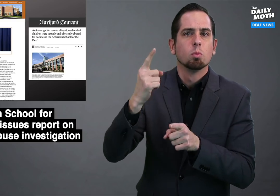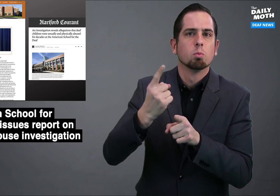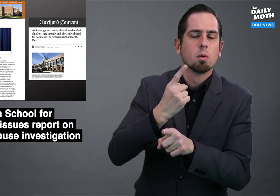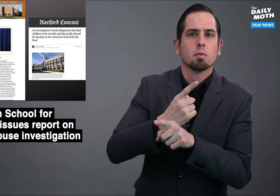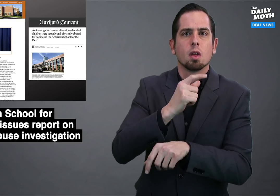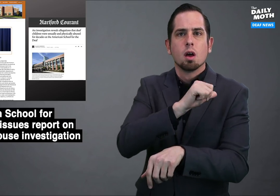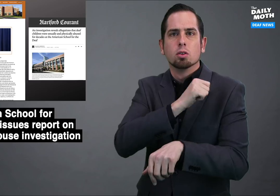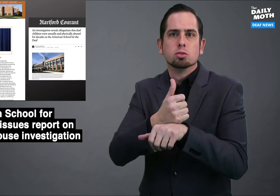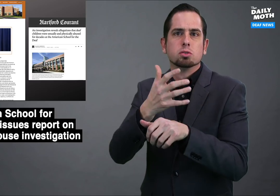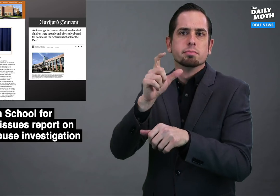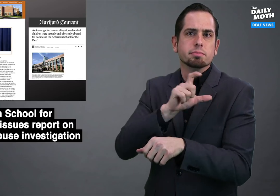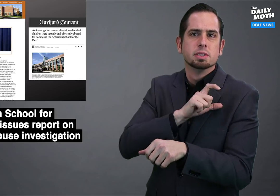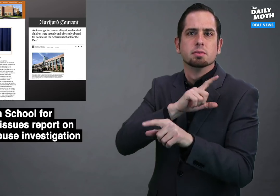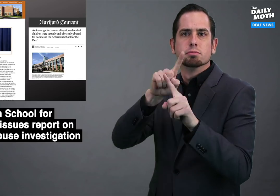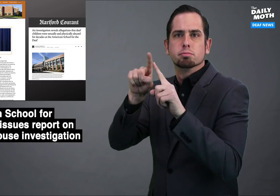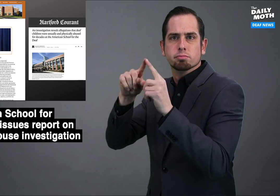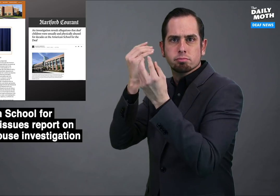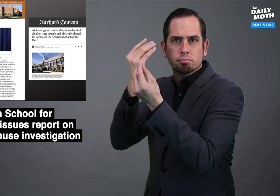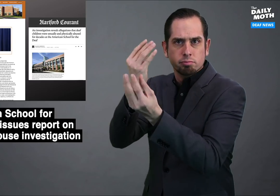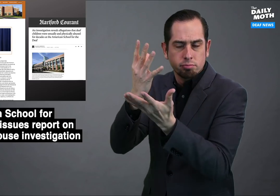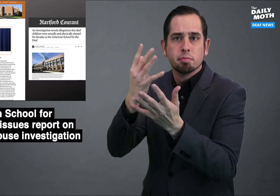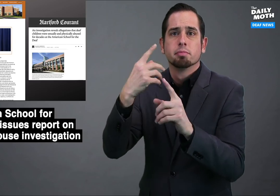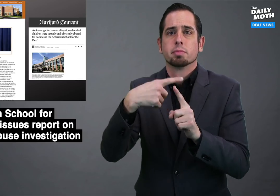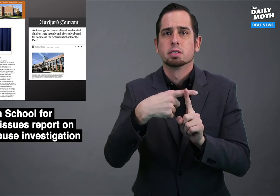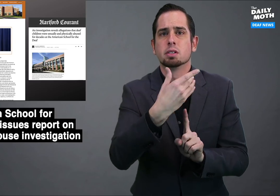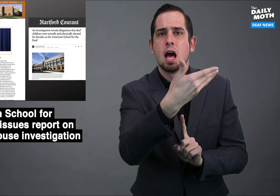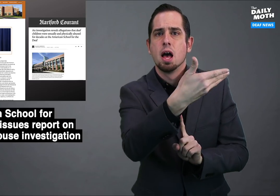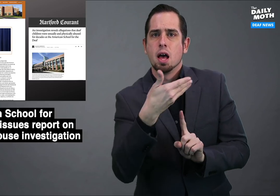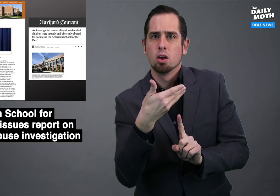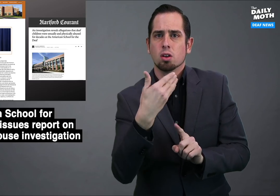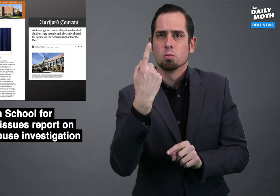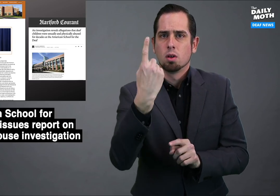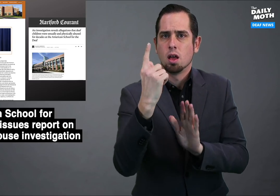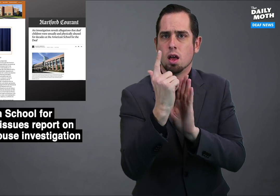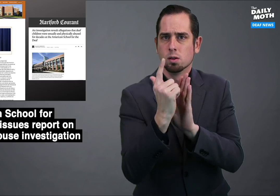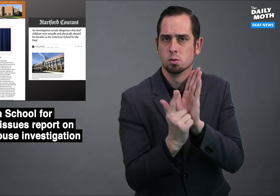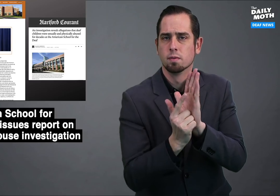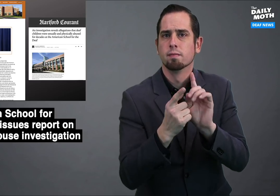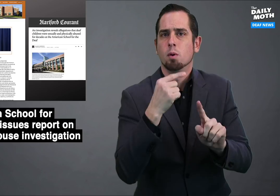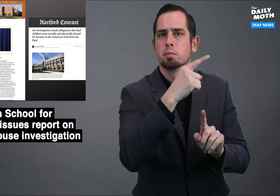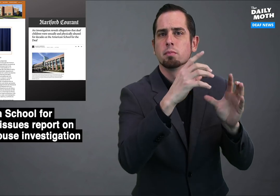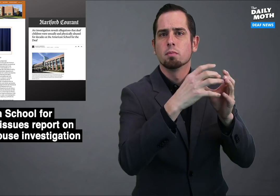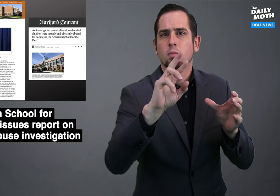the proper authorities and hired an attorney from